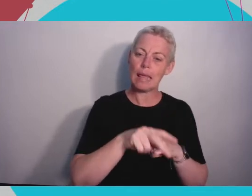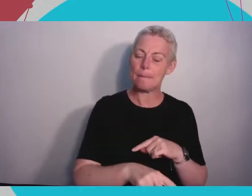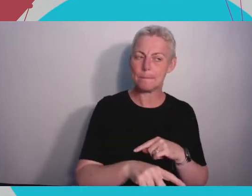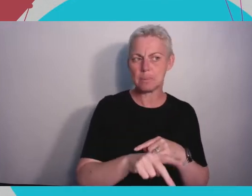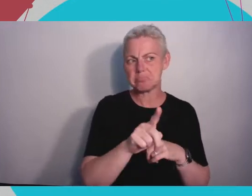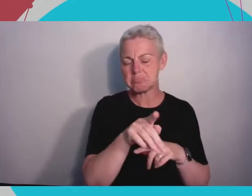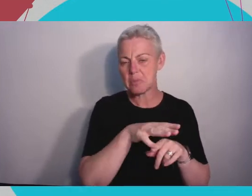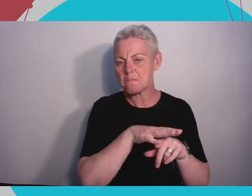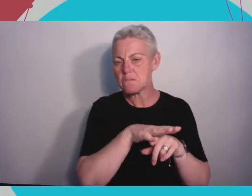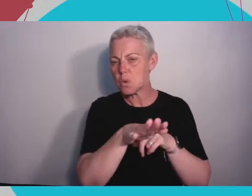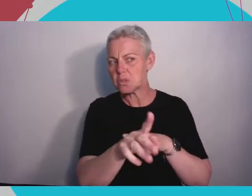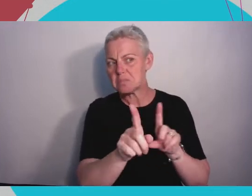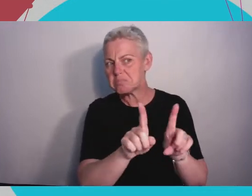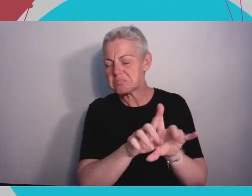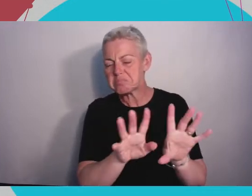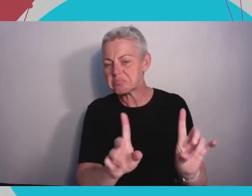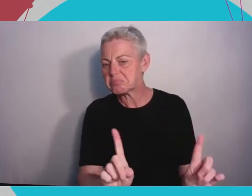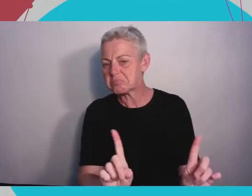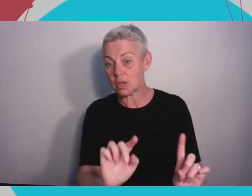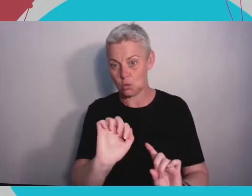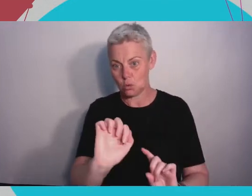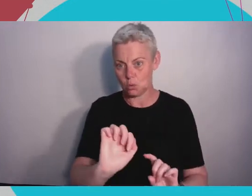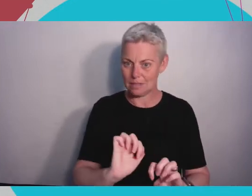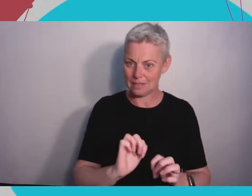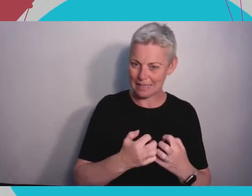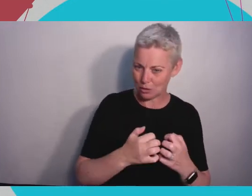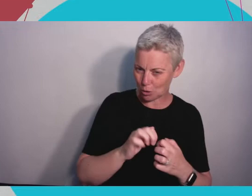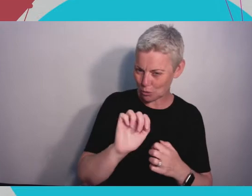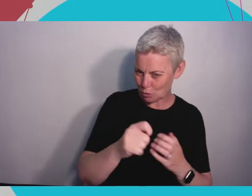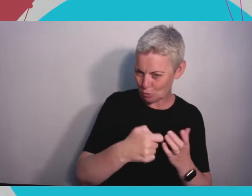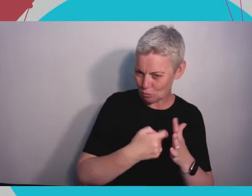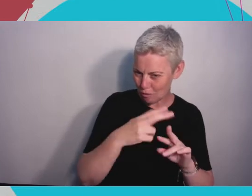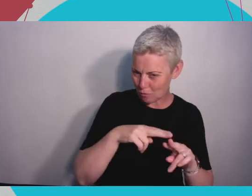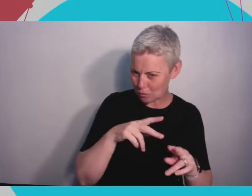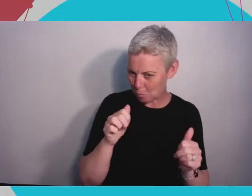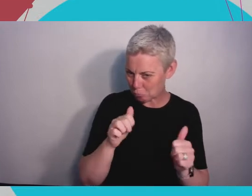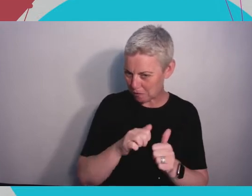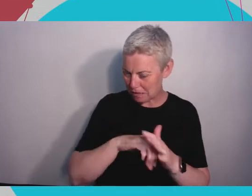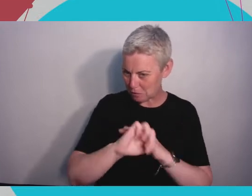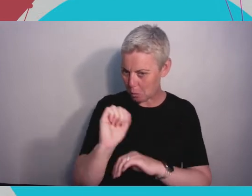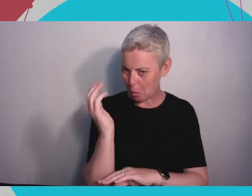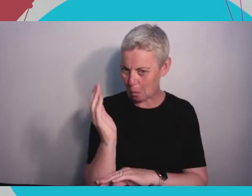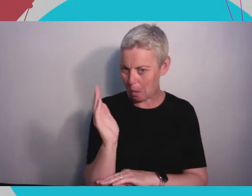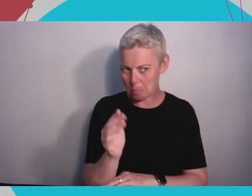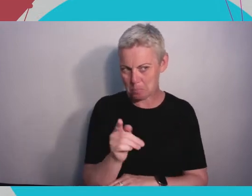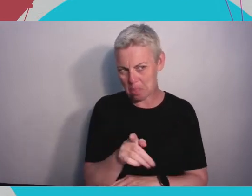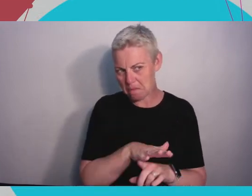used in the future? I mean you made reference to it briefly but what do you think the road map looks like for Ultraleap?